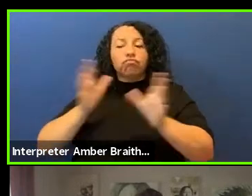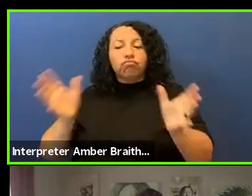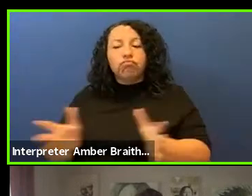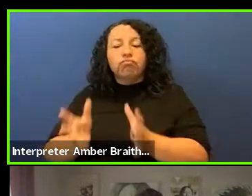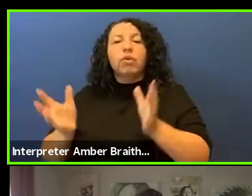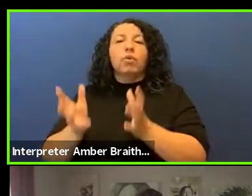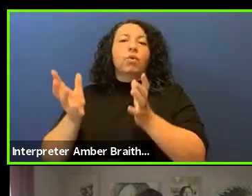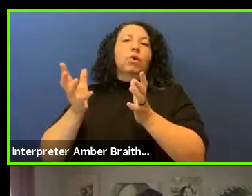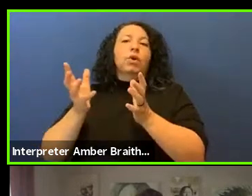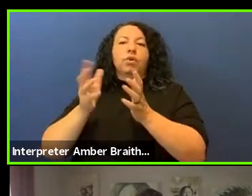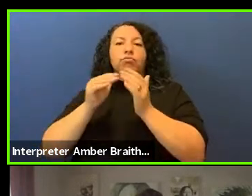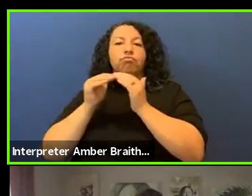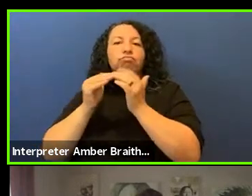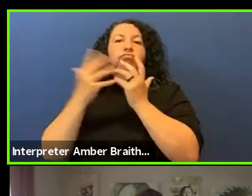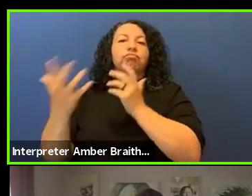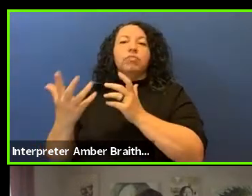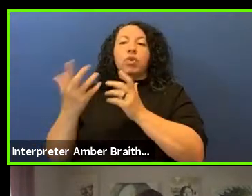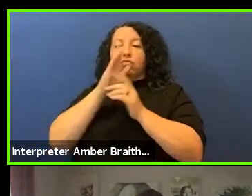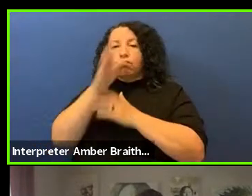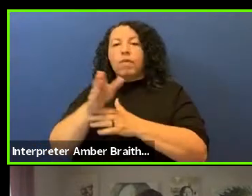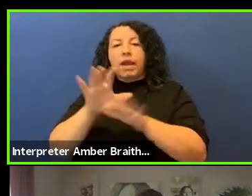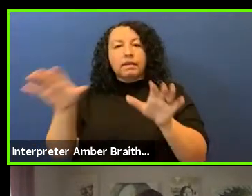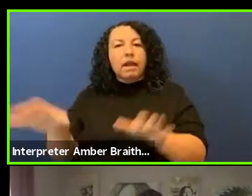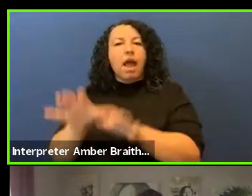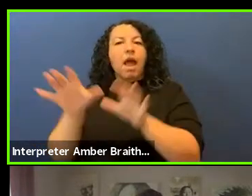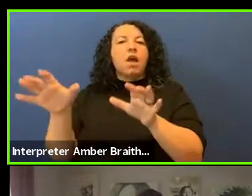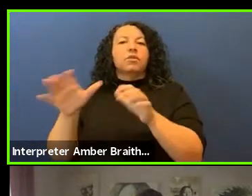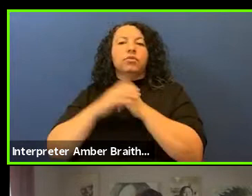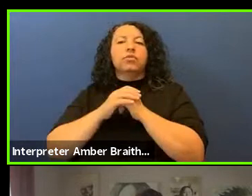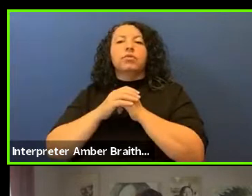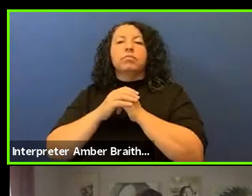and direct action. You might be familiar with their work on billboards,